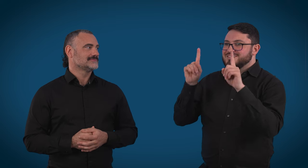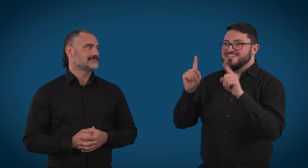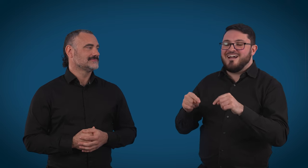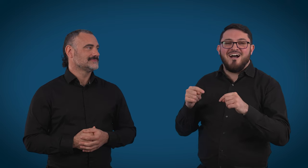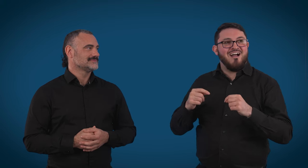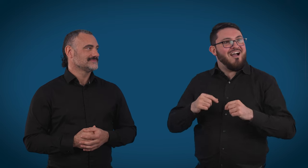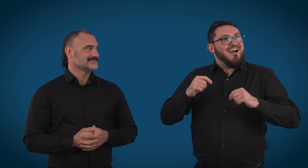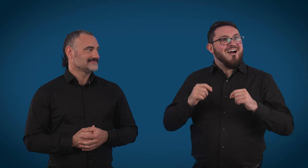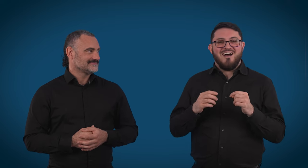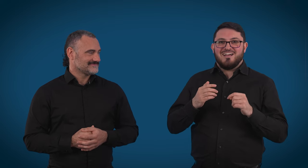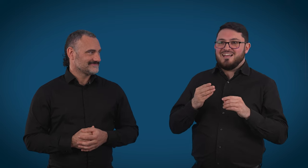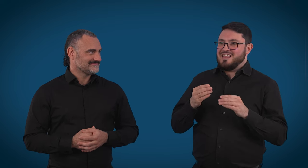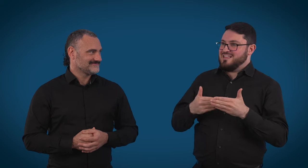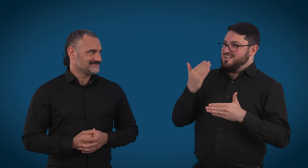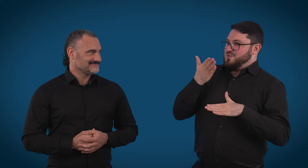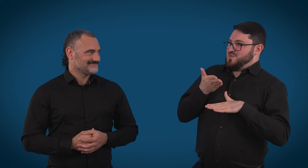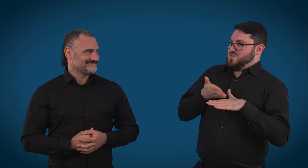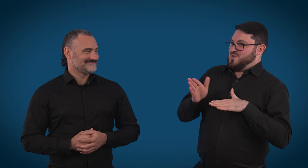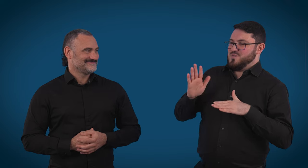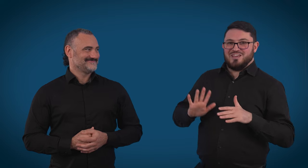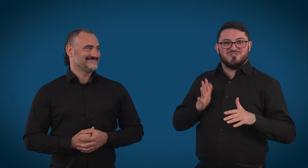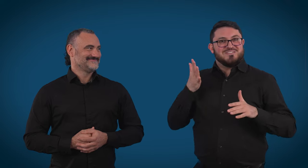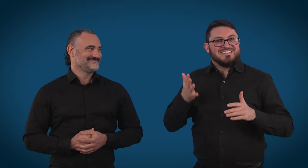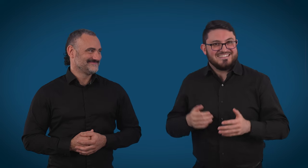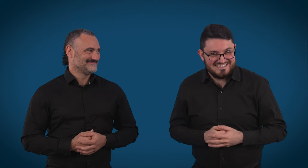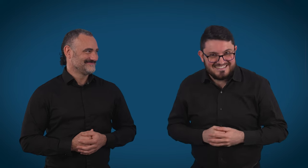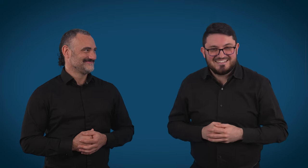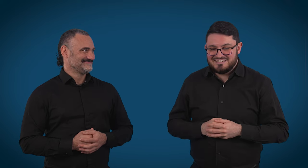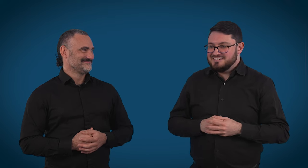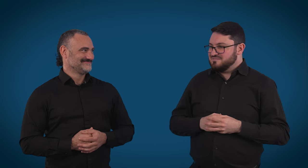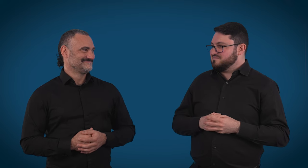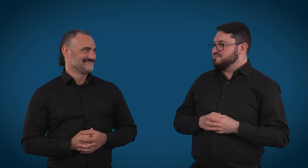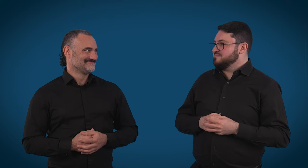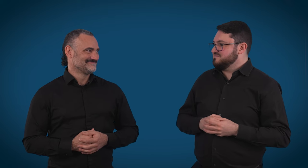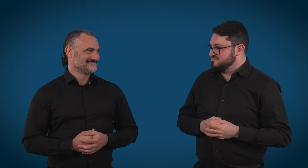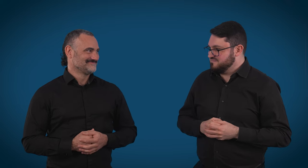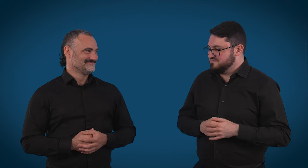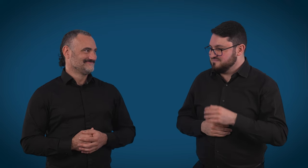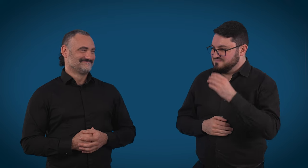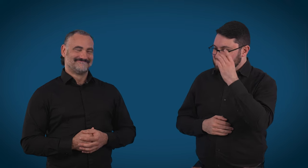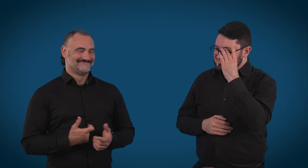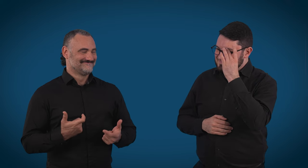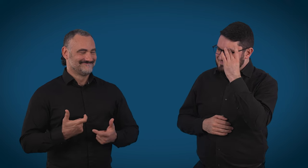real song that comes on and actually something interesting for us, it can be incredibly boring